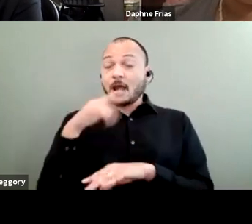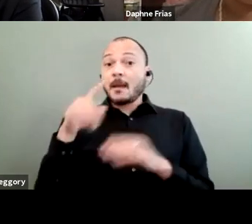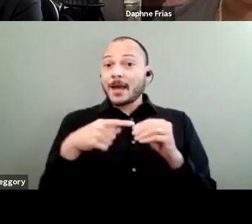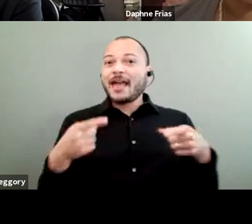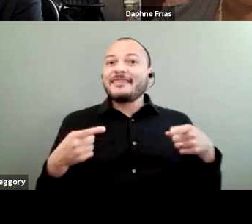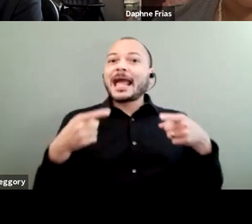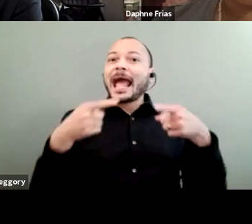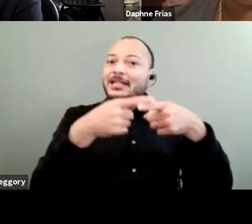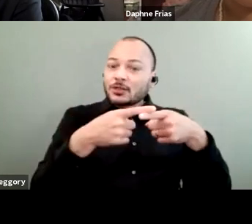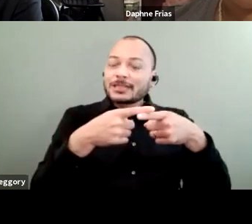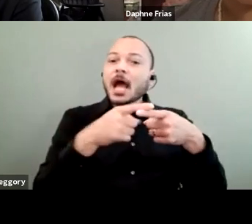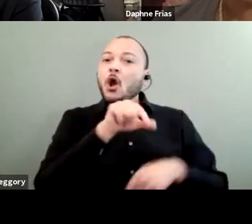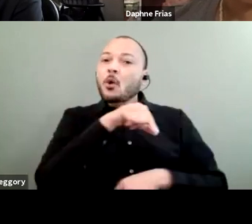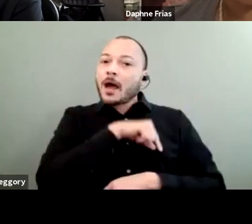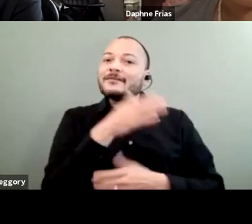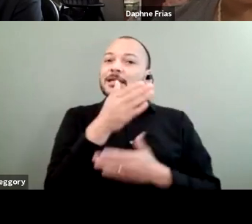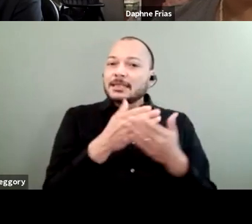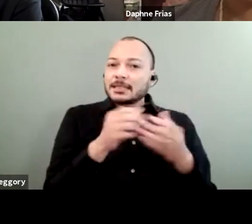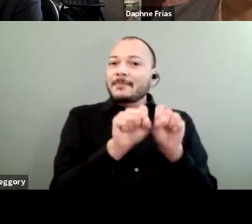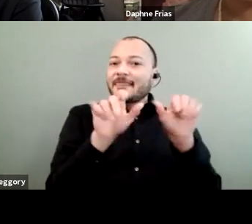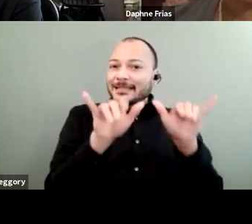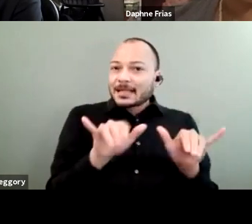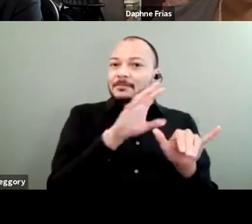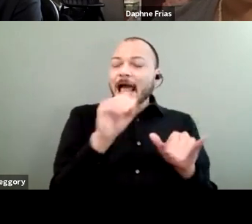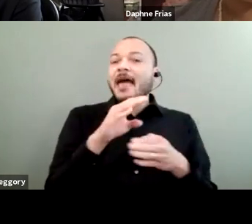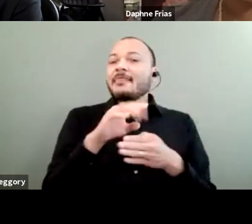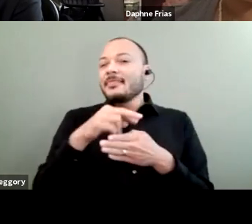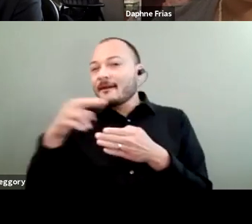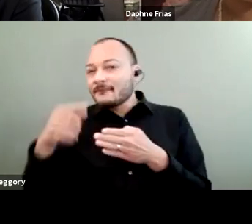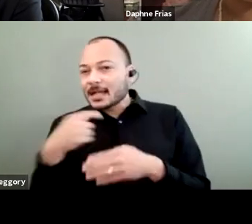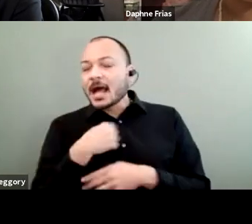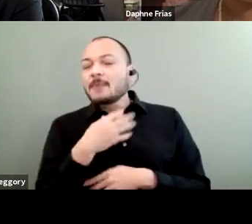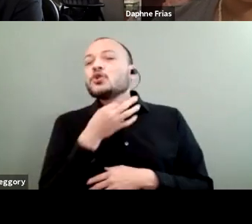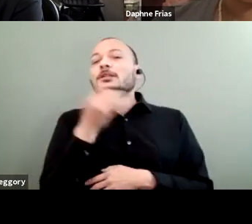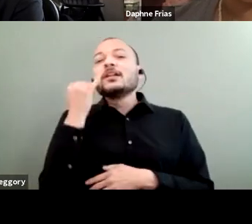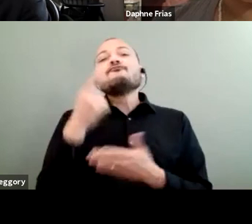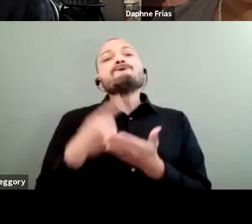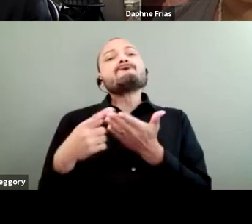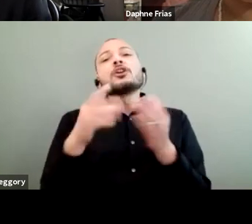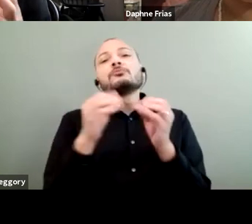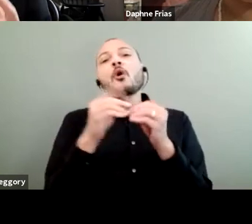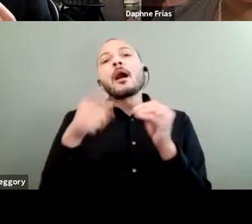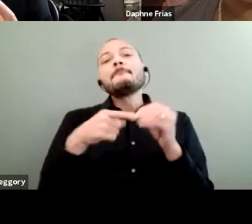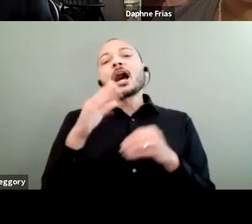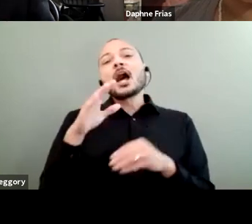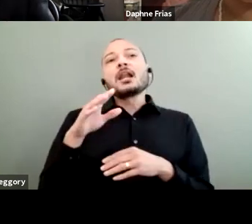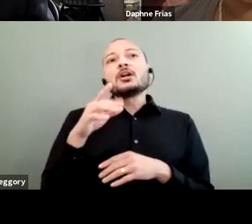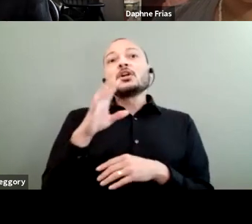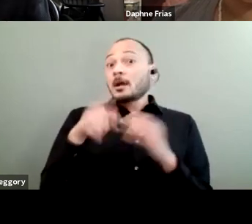of some of these systems and the effect. And I wonder if you could just talk a little more about how you think about place and location in the context